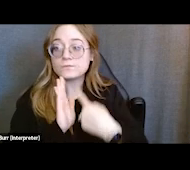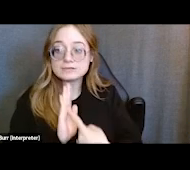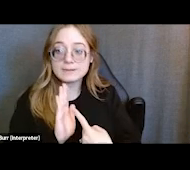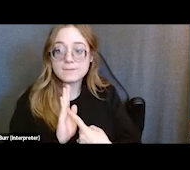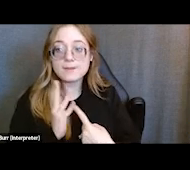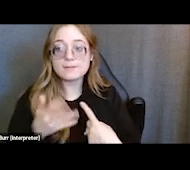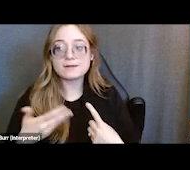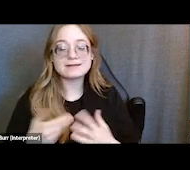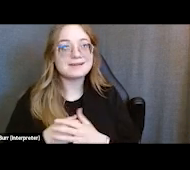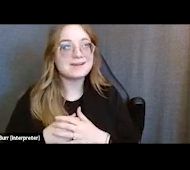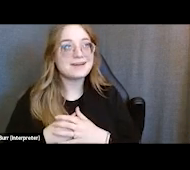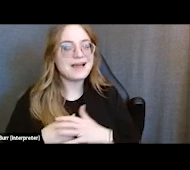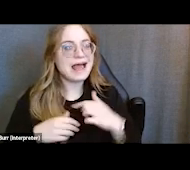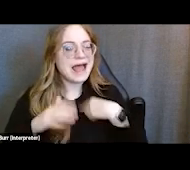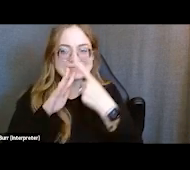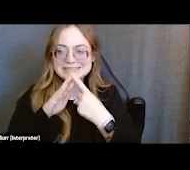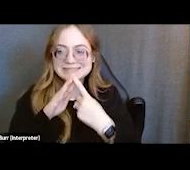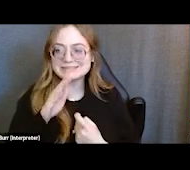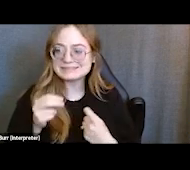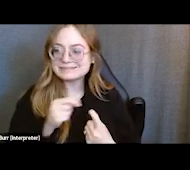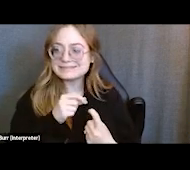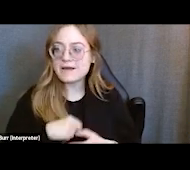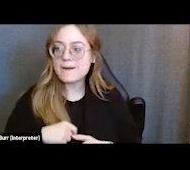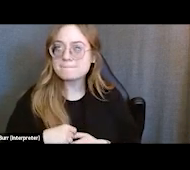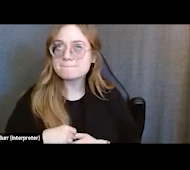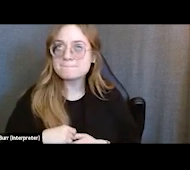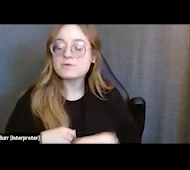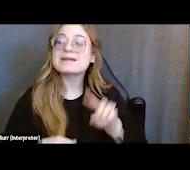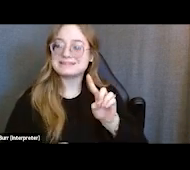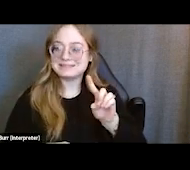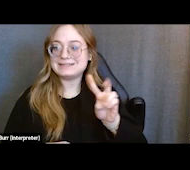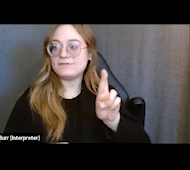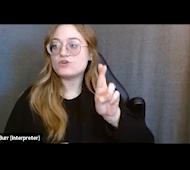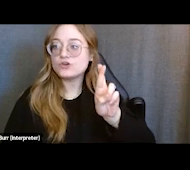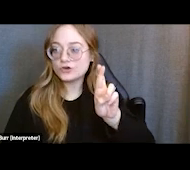I am really trying a blank, we use the DVR. That's what it is. The Department